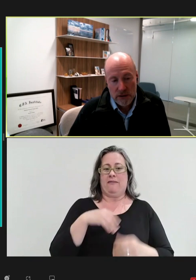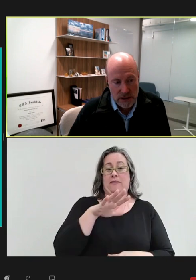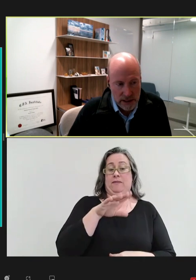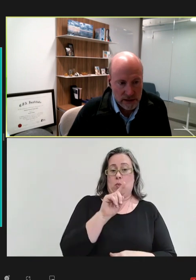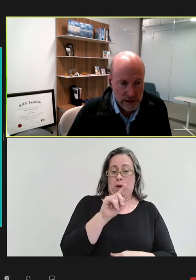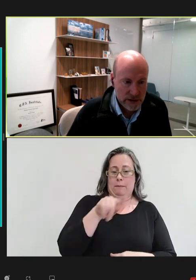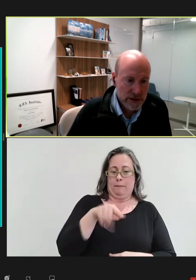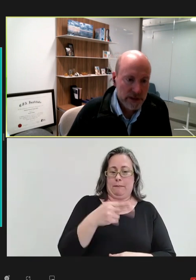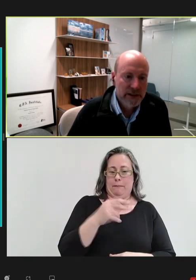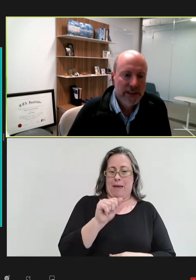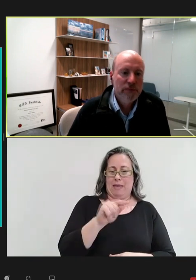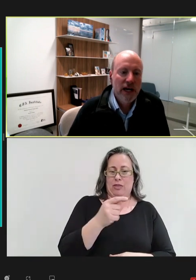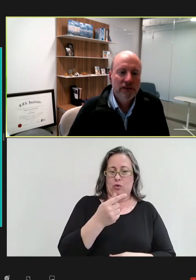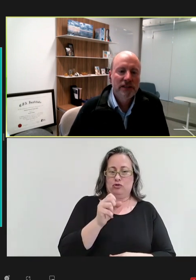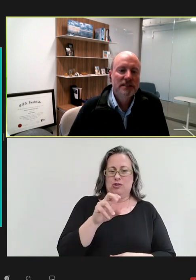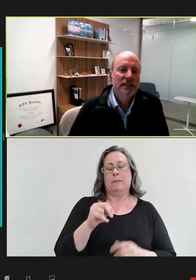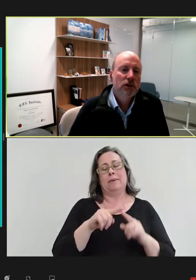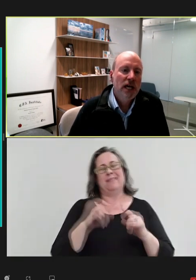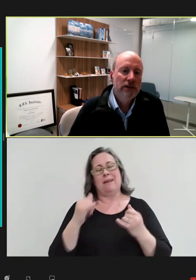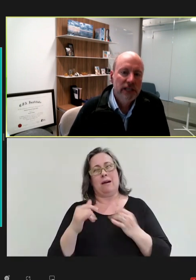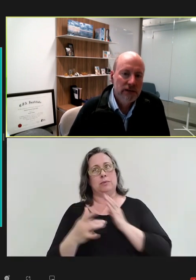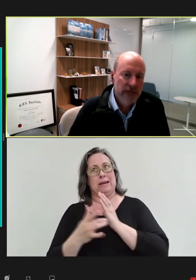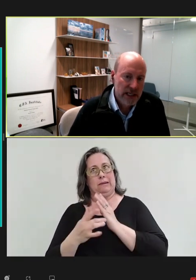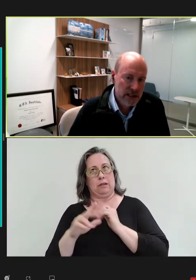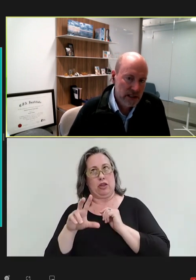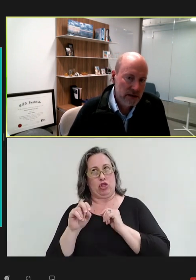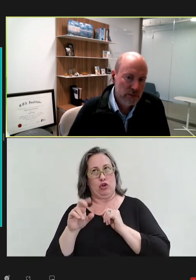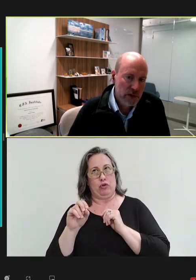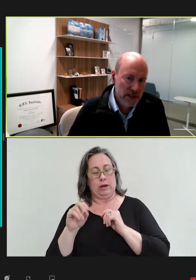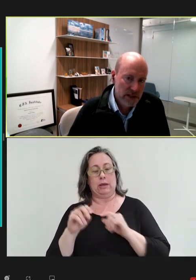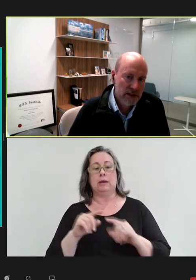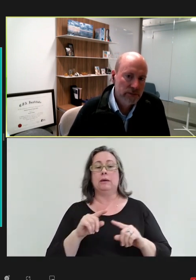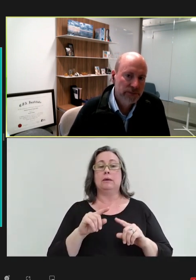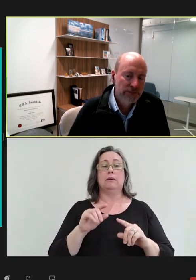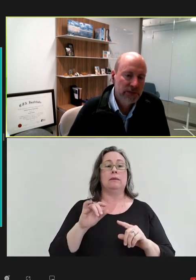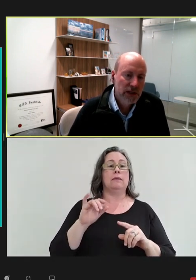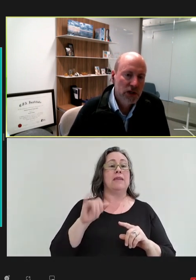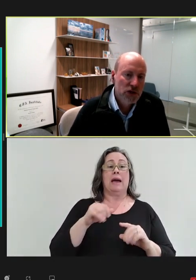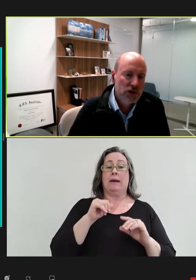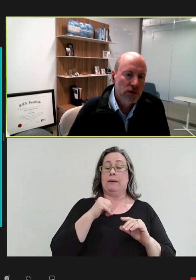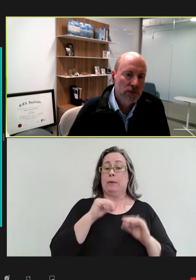it's technically 30 pathogens that don't have any vaccine precedent. So,